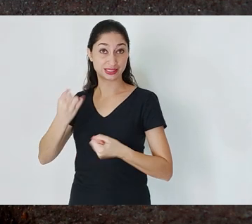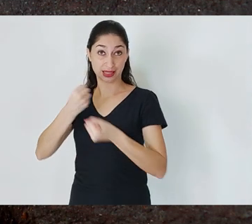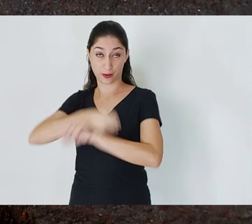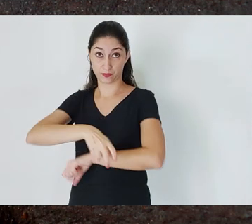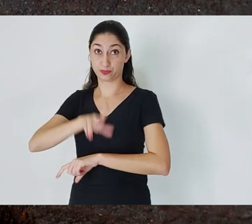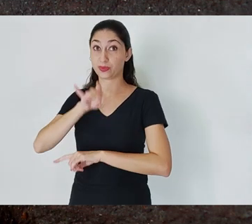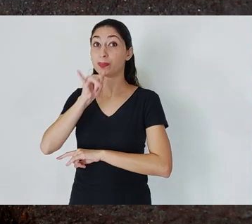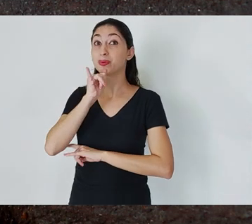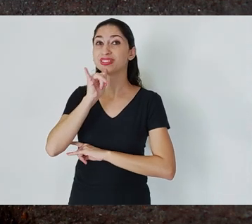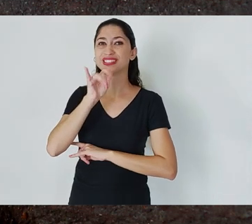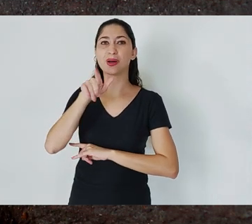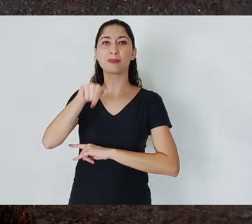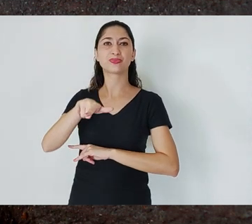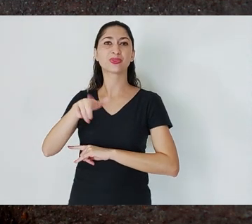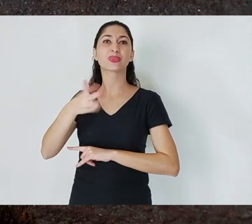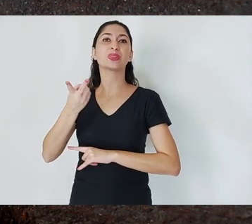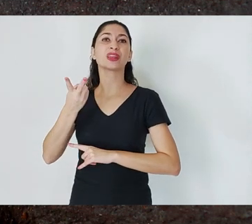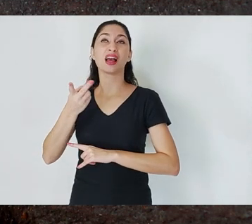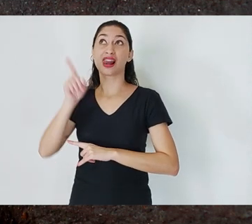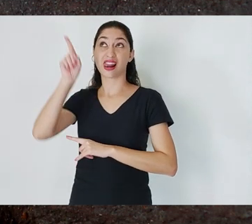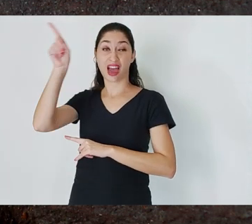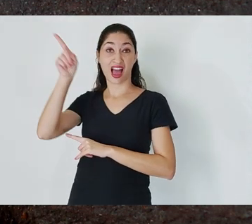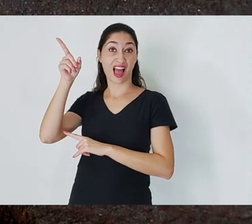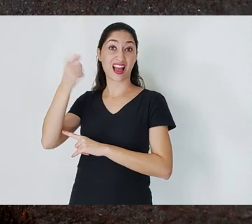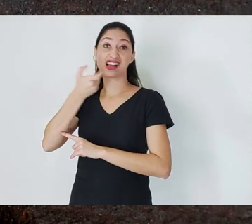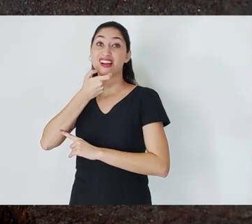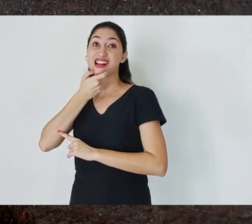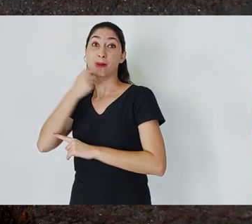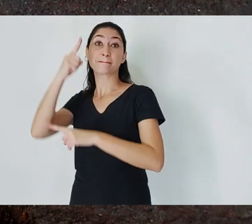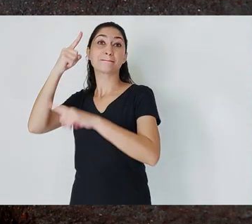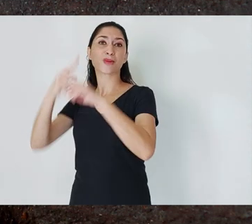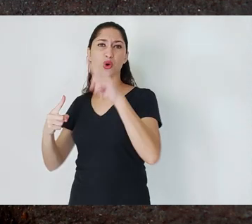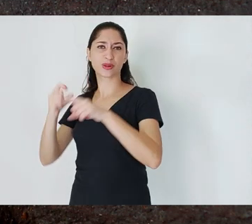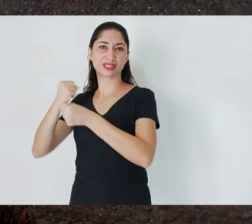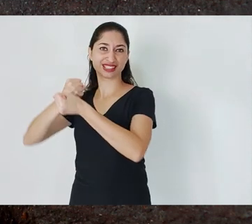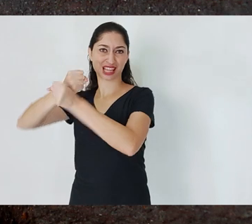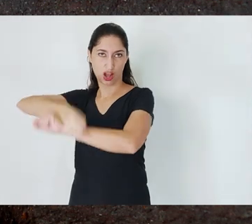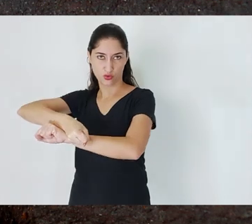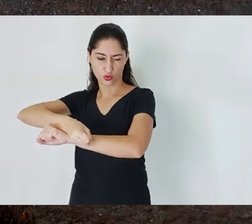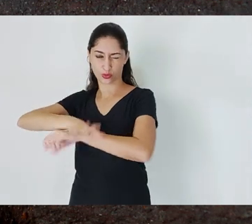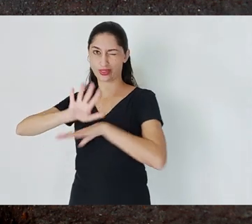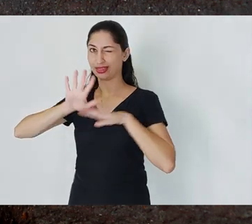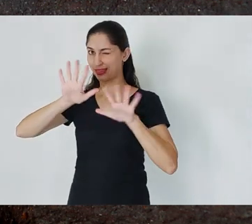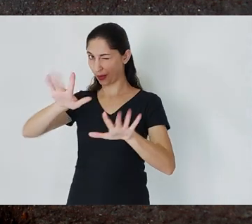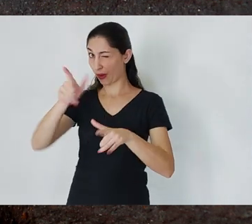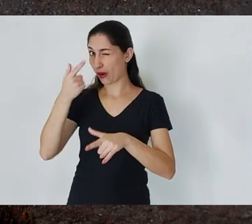Except the mine couldn’t own slaves, since England had already abolished slavery. So the mine rented slaves.